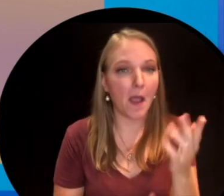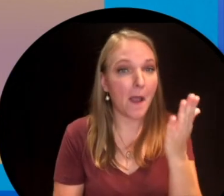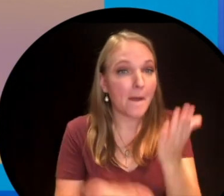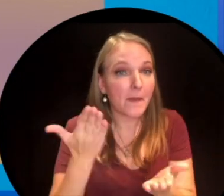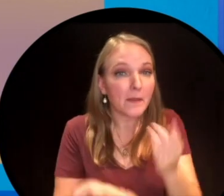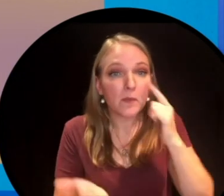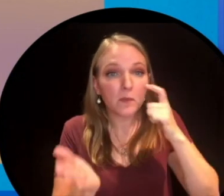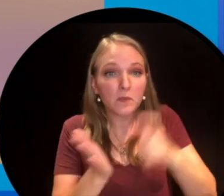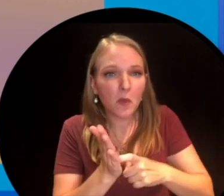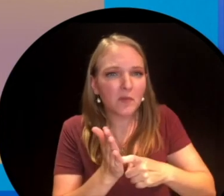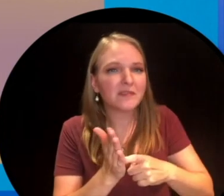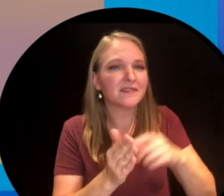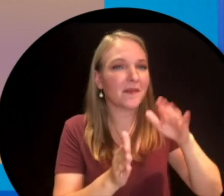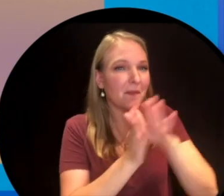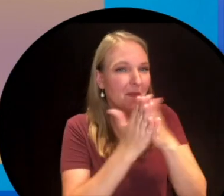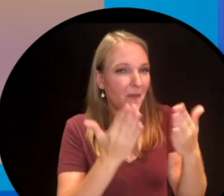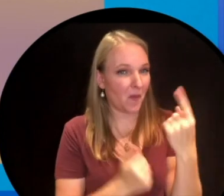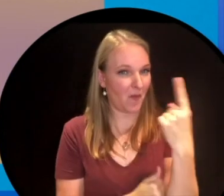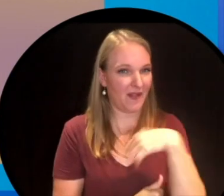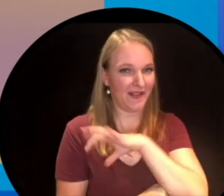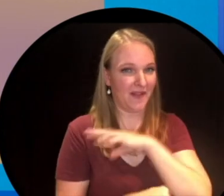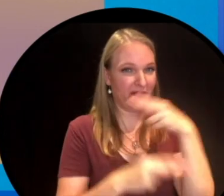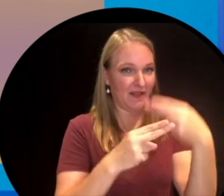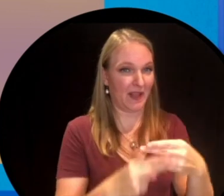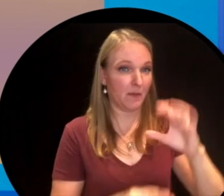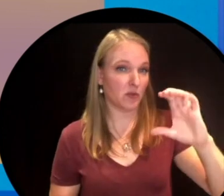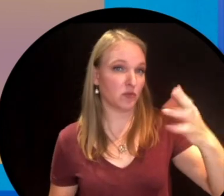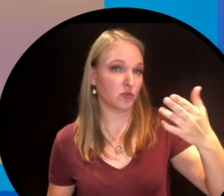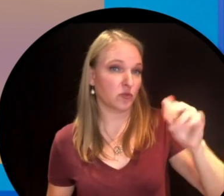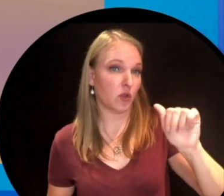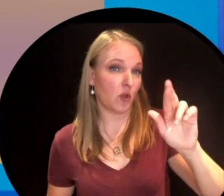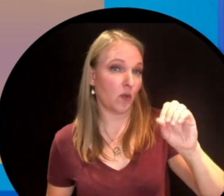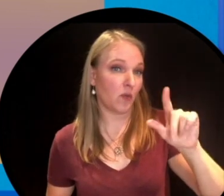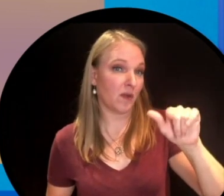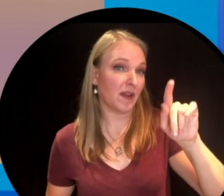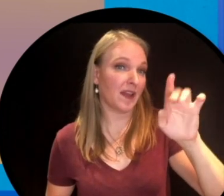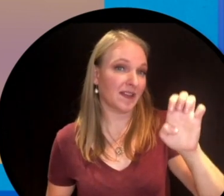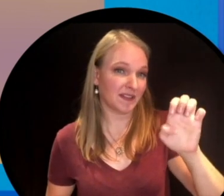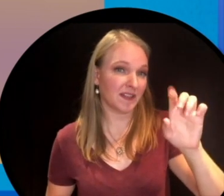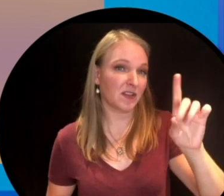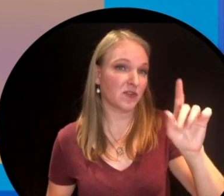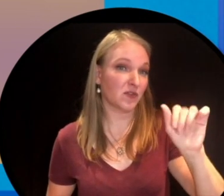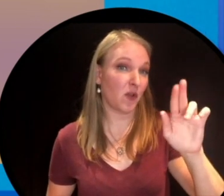So you have probably noticed that in this book there is a character called Charlotte Darwin and